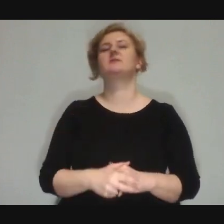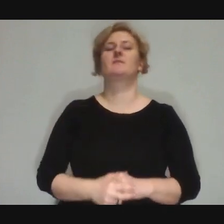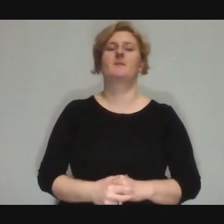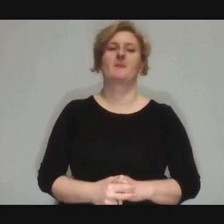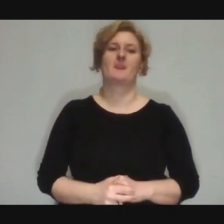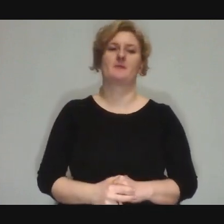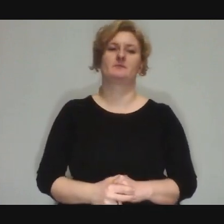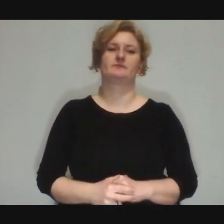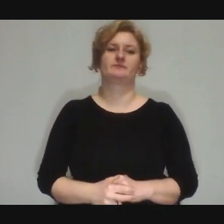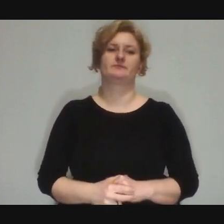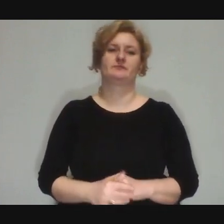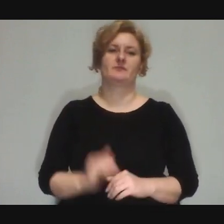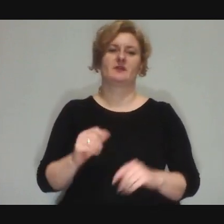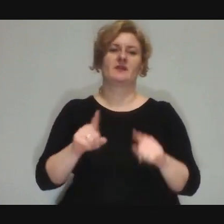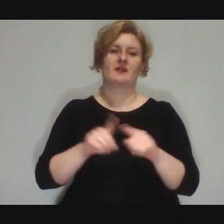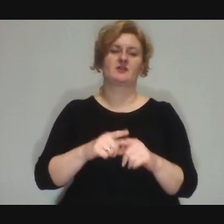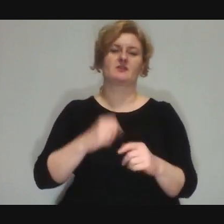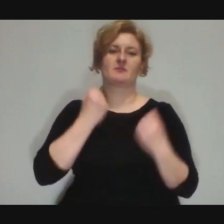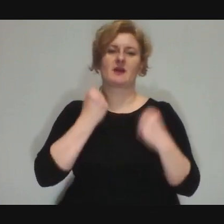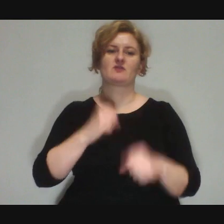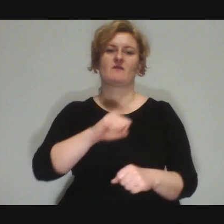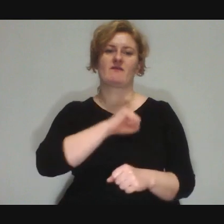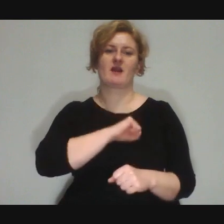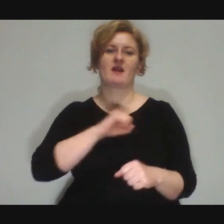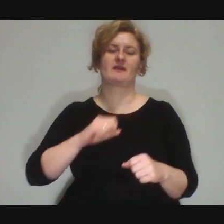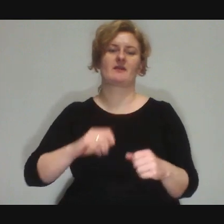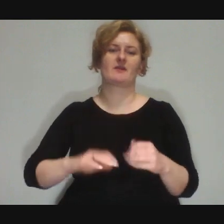and a very cool street performance